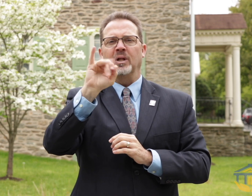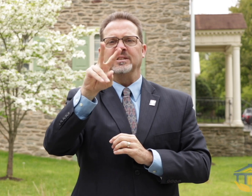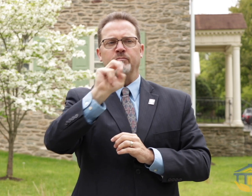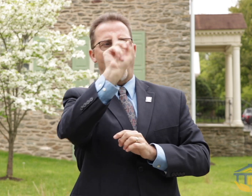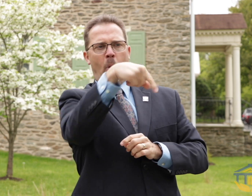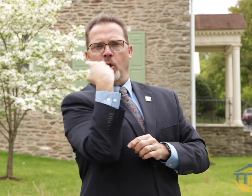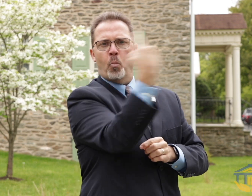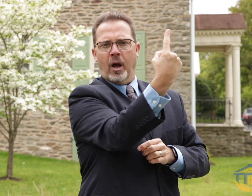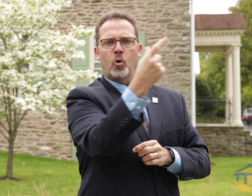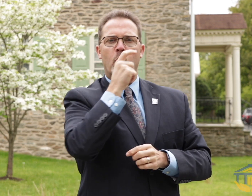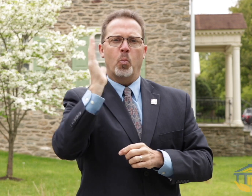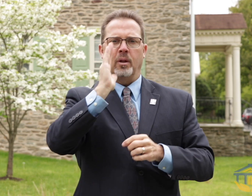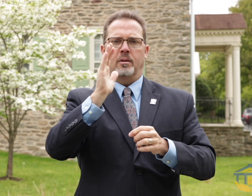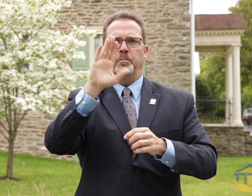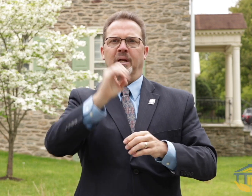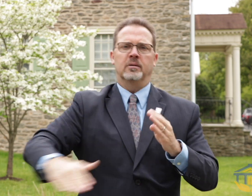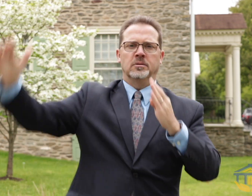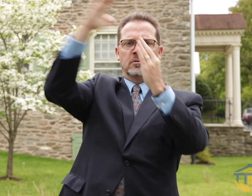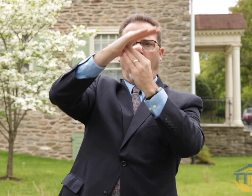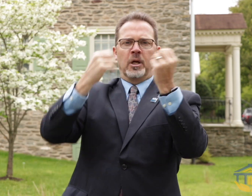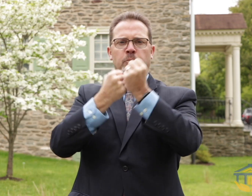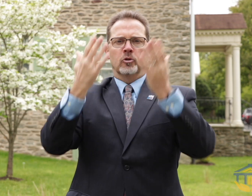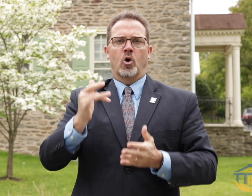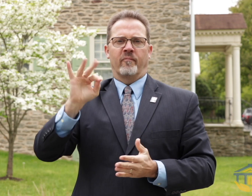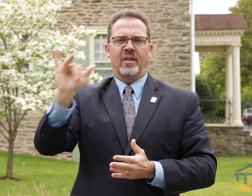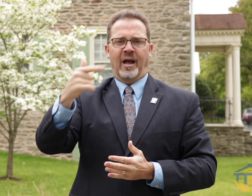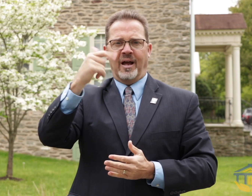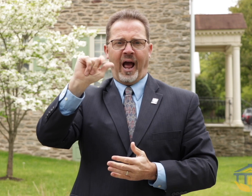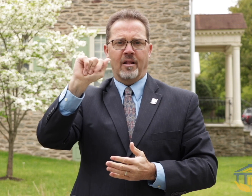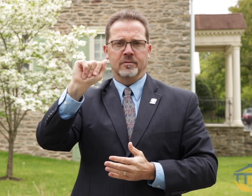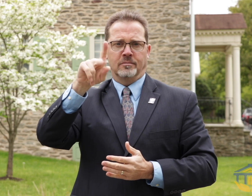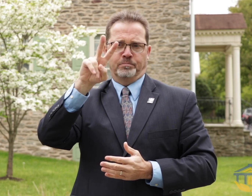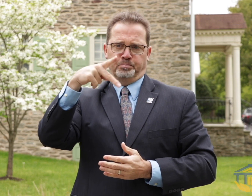they will be the exclusive sponsor at the top level. This means that they will